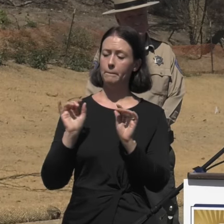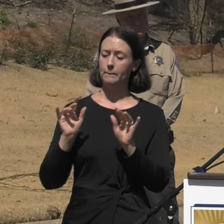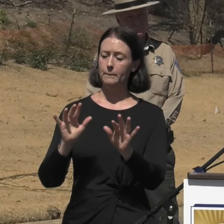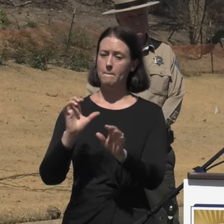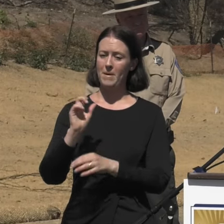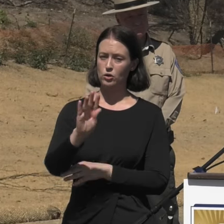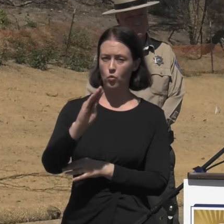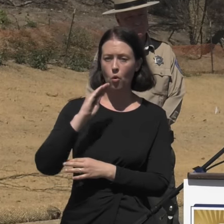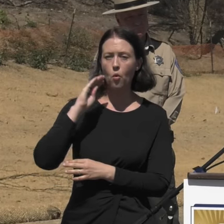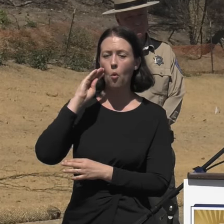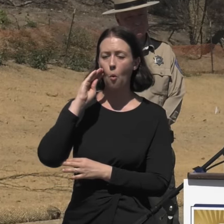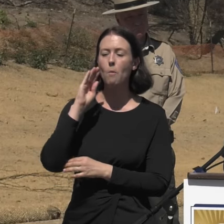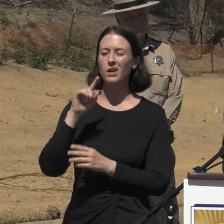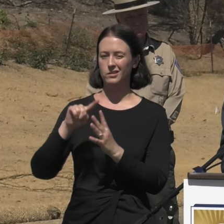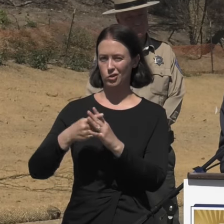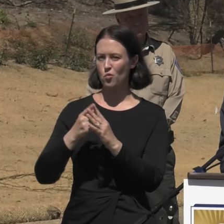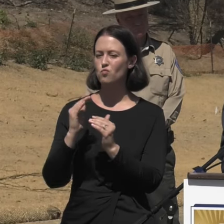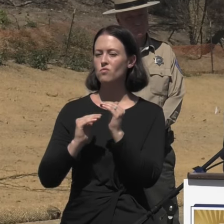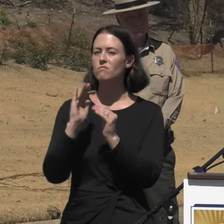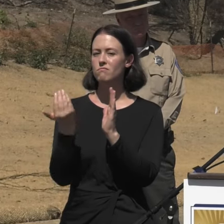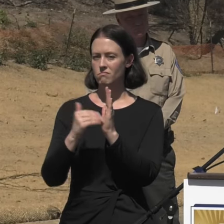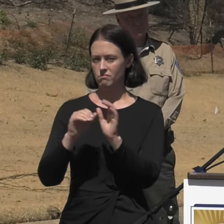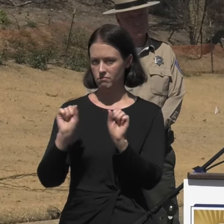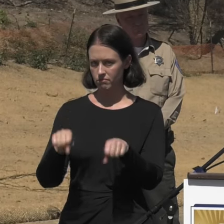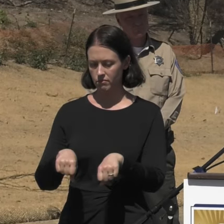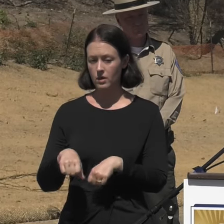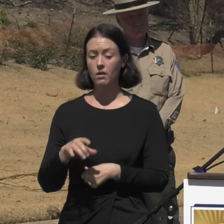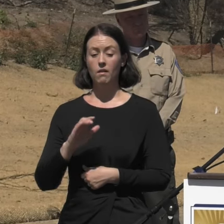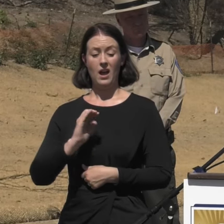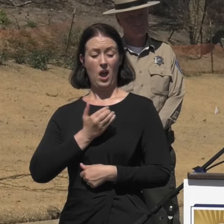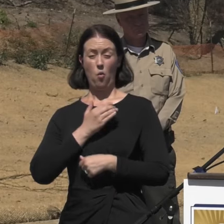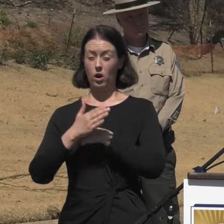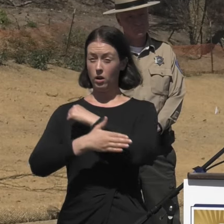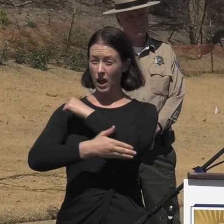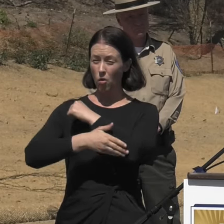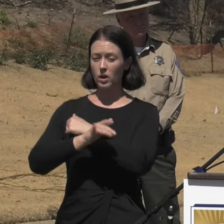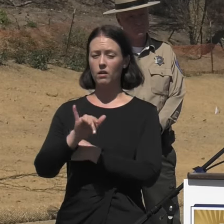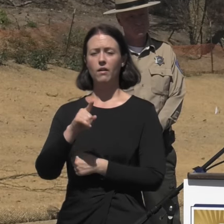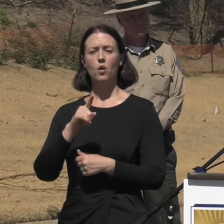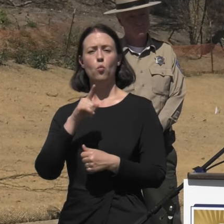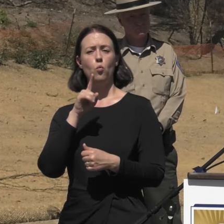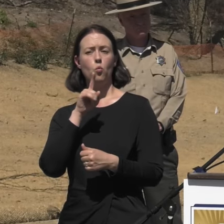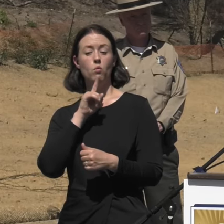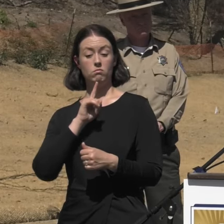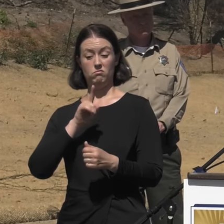Public works is in the recovery business, the country is in a recovery business. This is the largest and most comprehensive